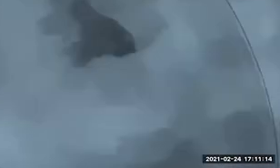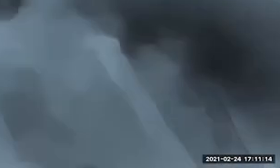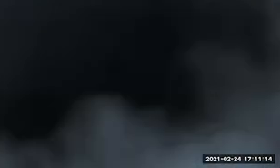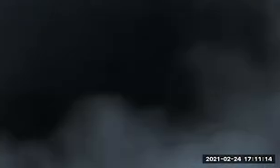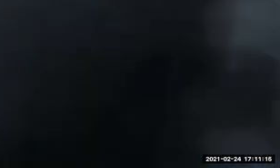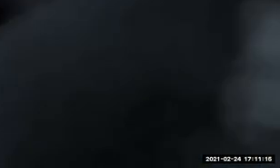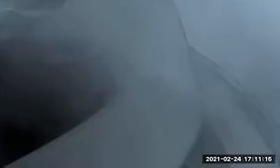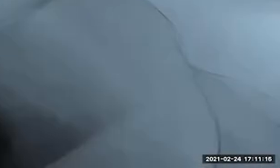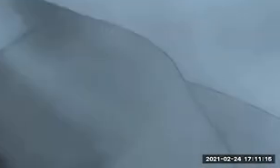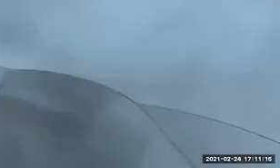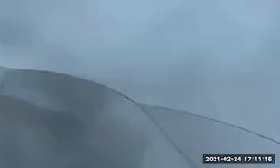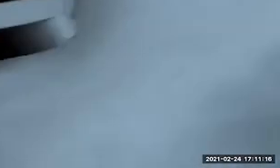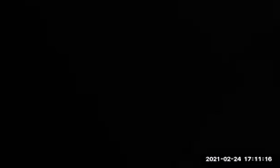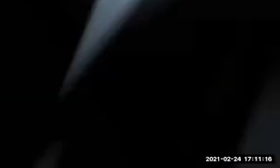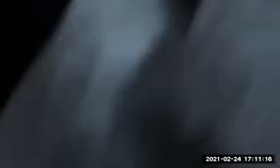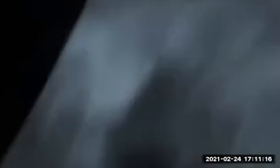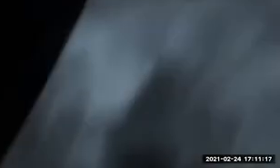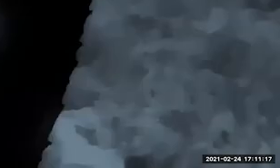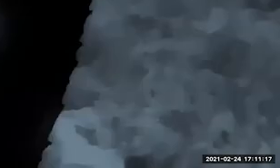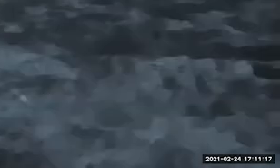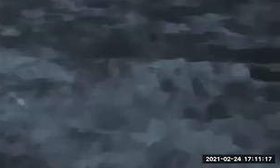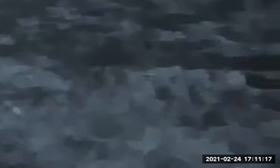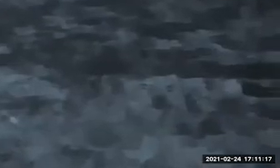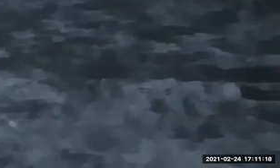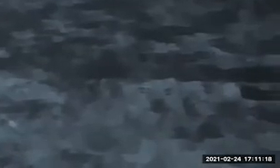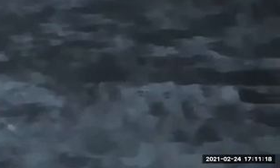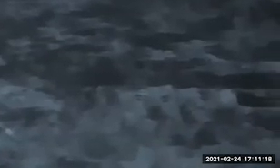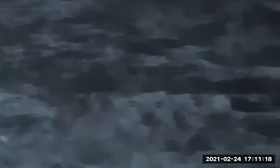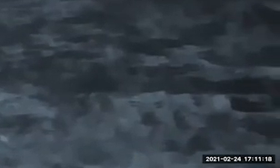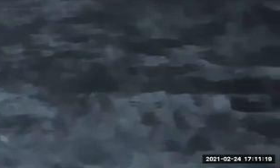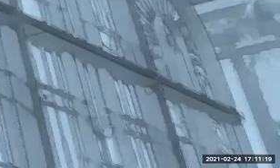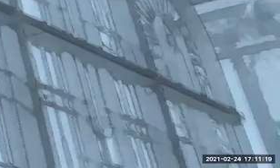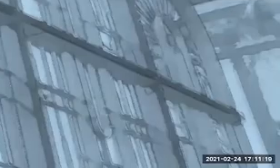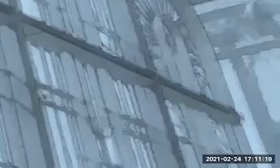to feed my imagination with, hey, if I know my level is going to take place in Arkansas, well,